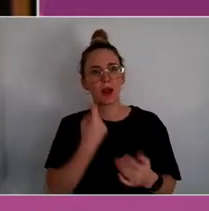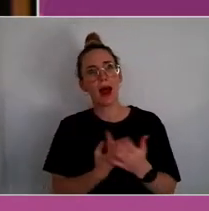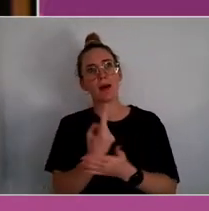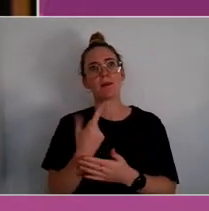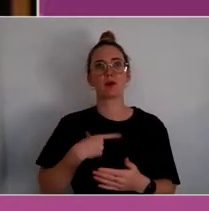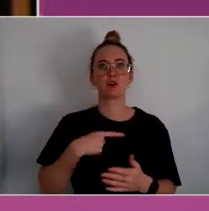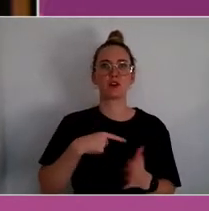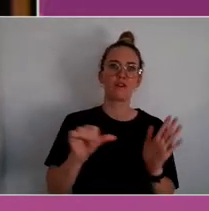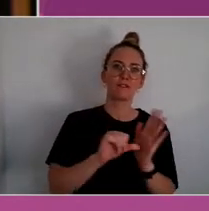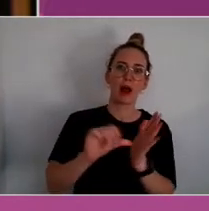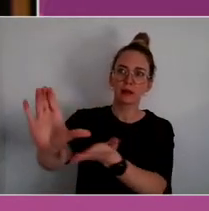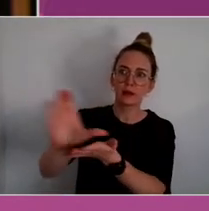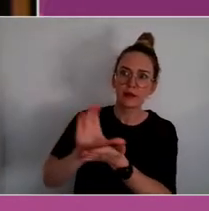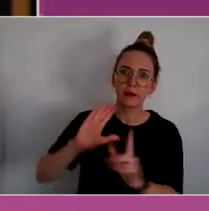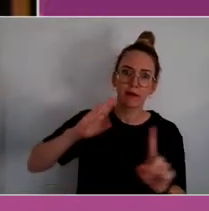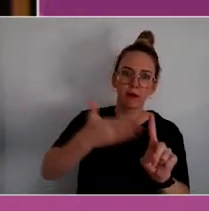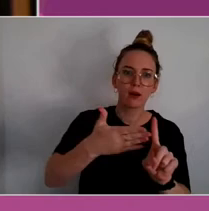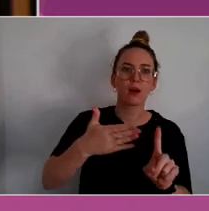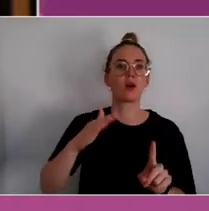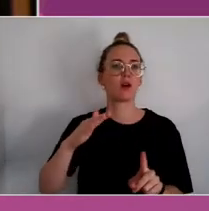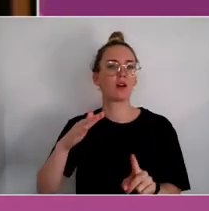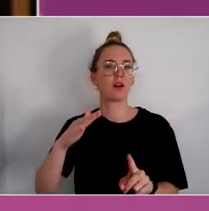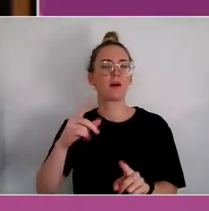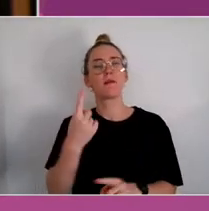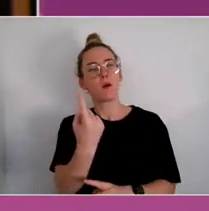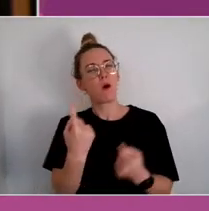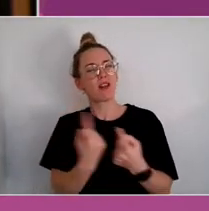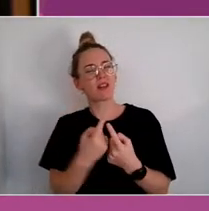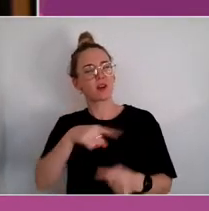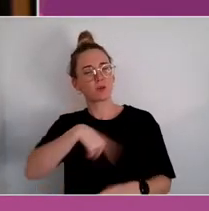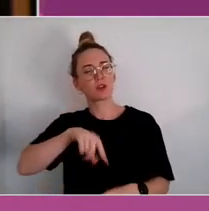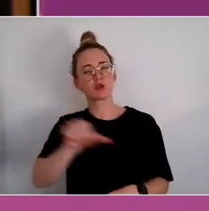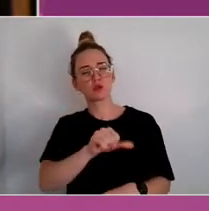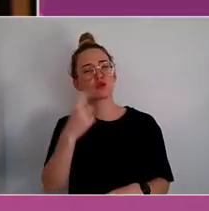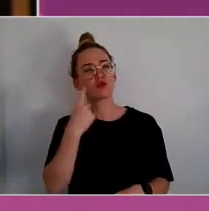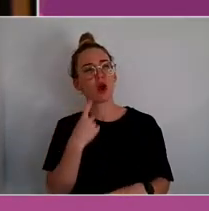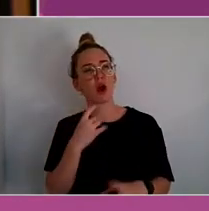And one of the things we do poorly, that we could try to improve, being open to the possibility